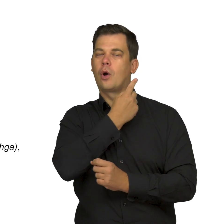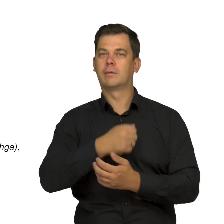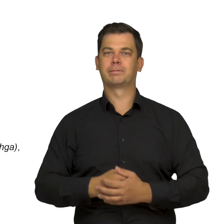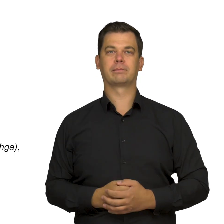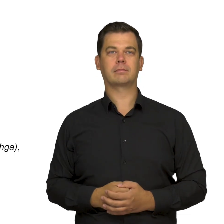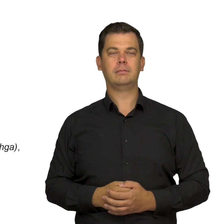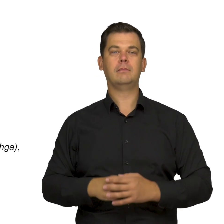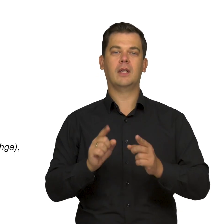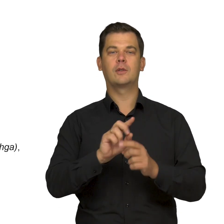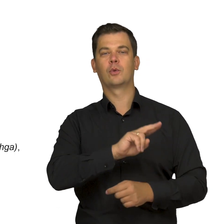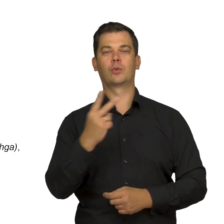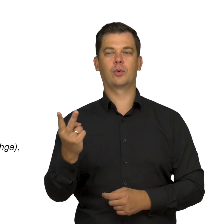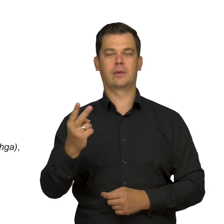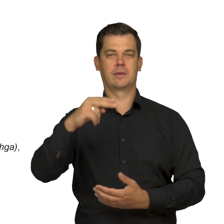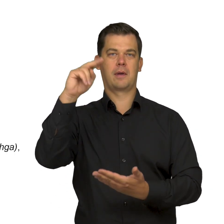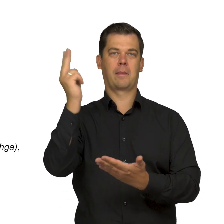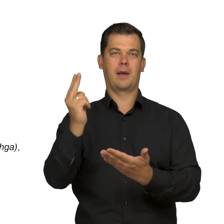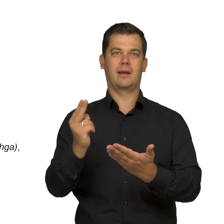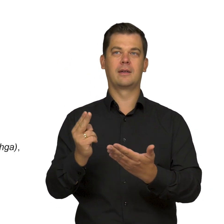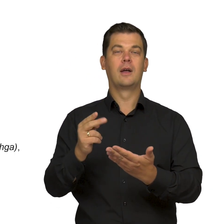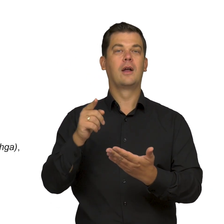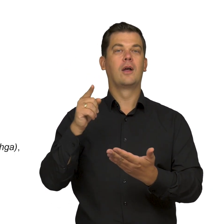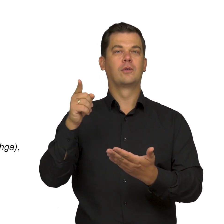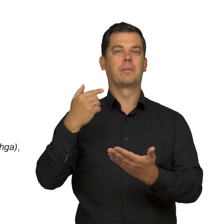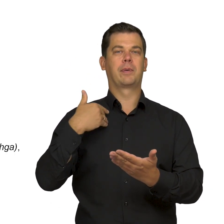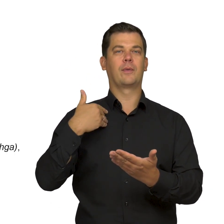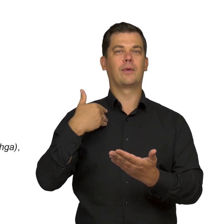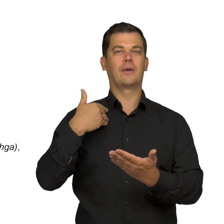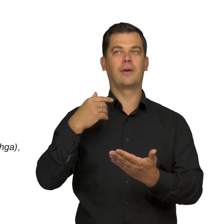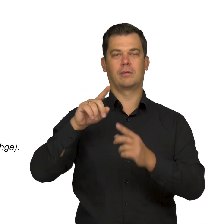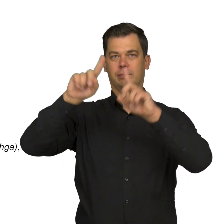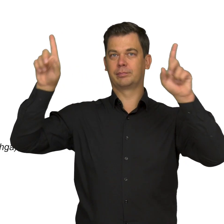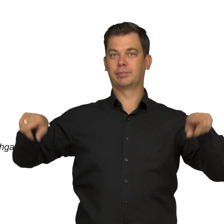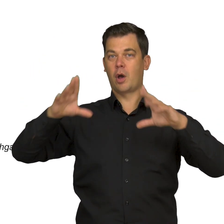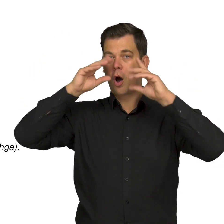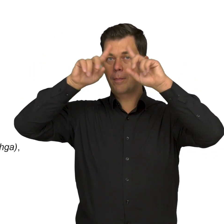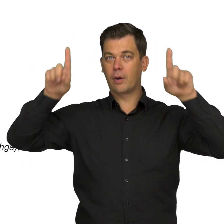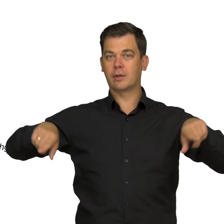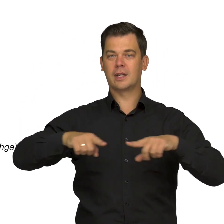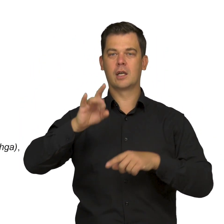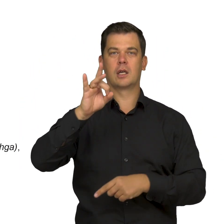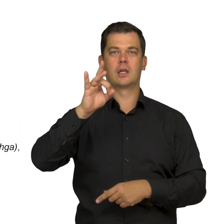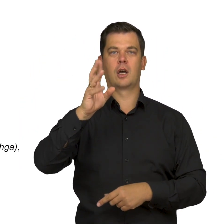We have one more portrait of a famous Norwegian at the NMW: Christian Krohg, Norwegian painter,